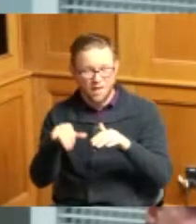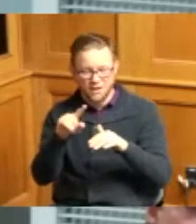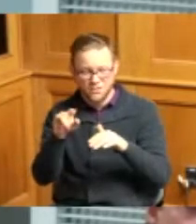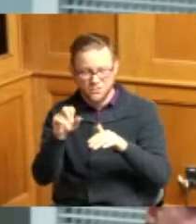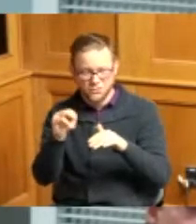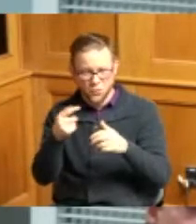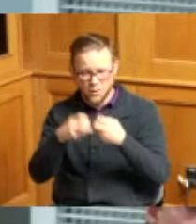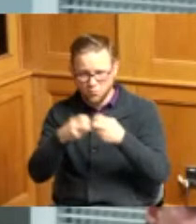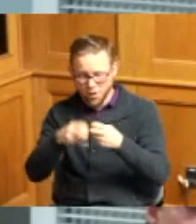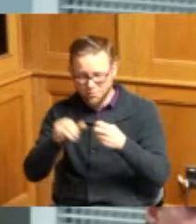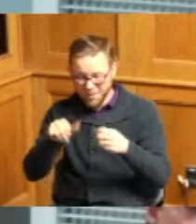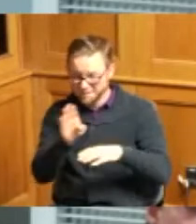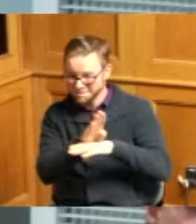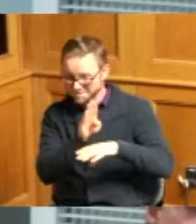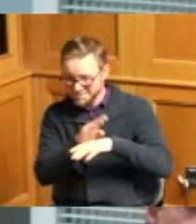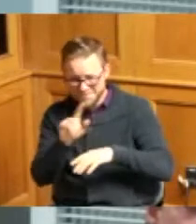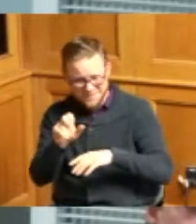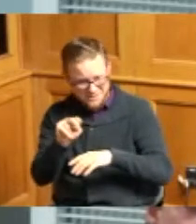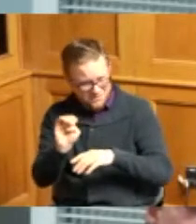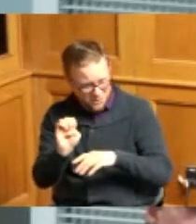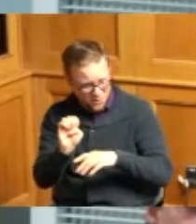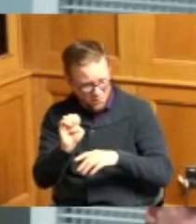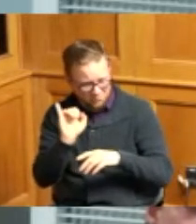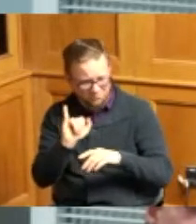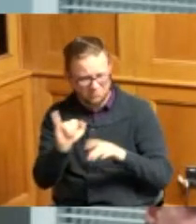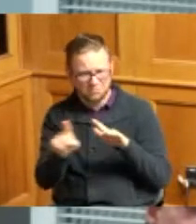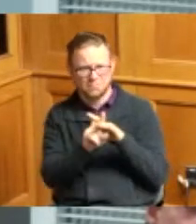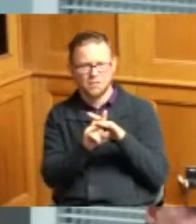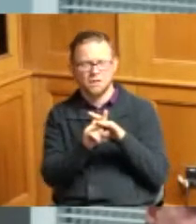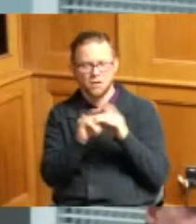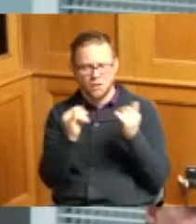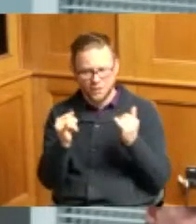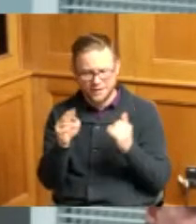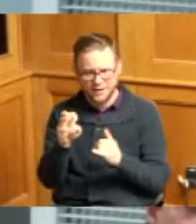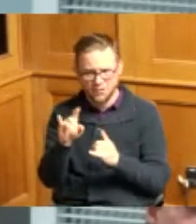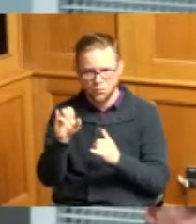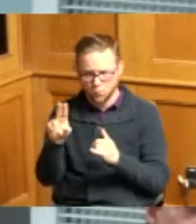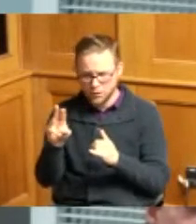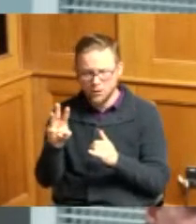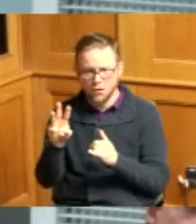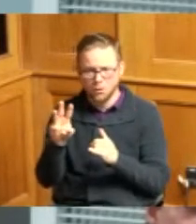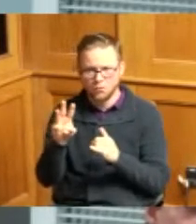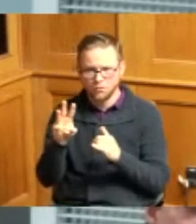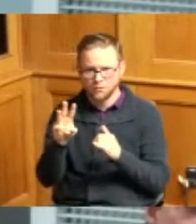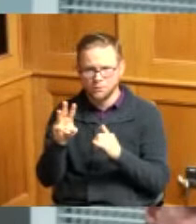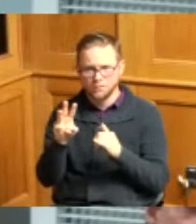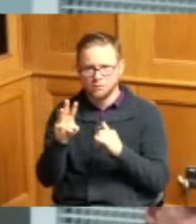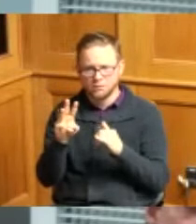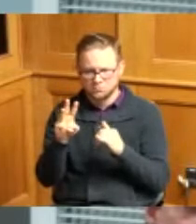that's where the concern of okay now will is open willow's flat on top it's been years trying to get